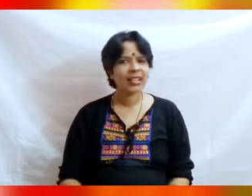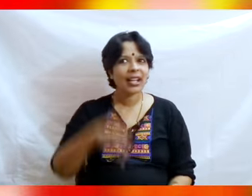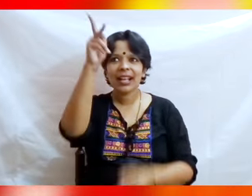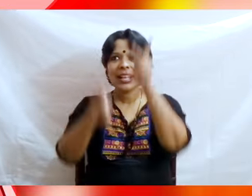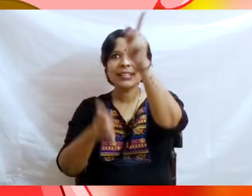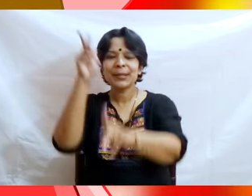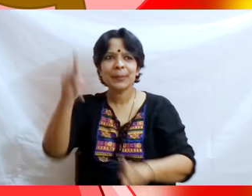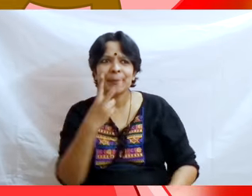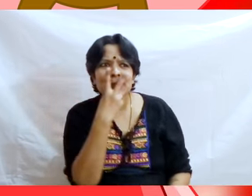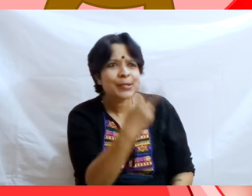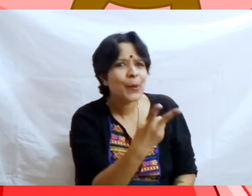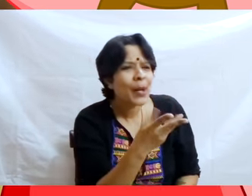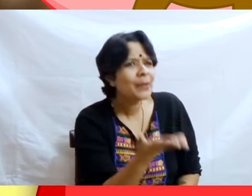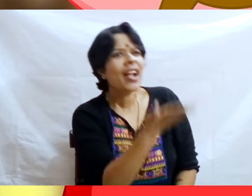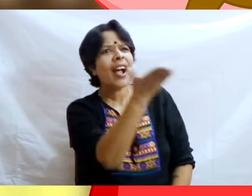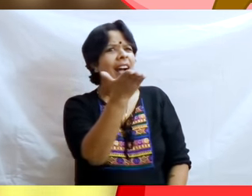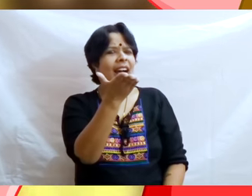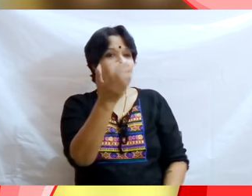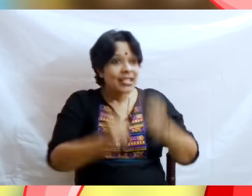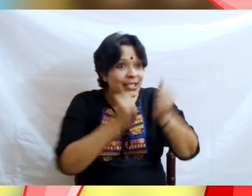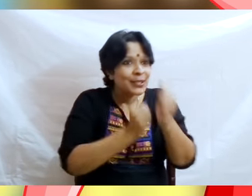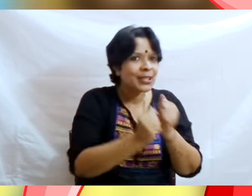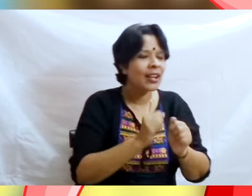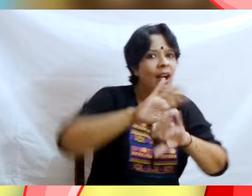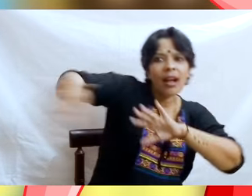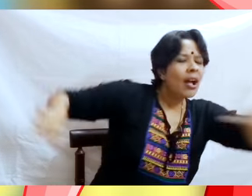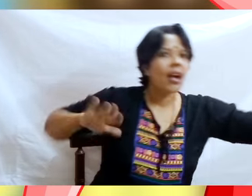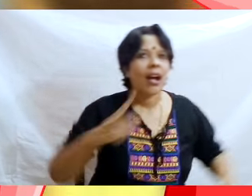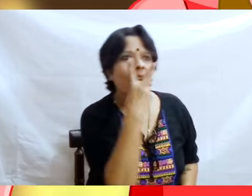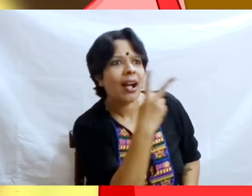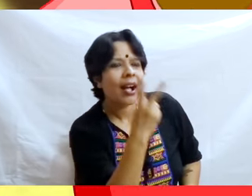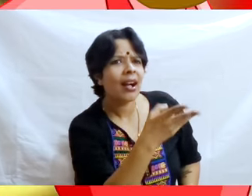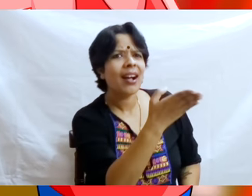A great crowd of people ran out to get a closer look at the strange sight.